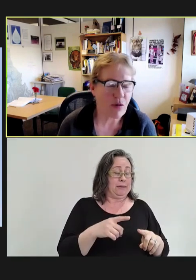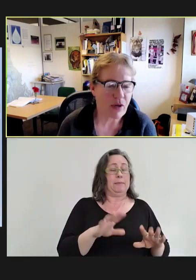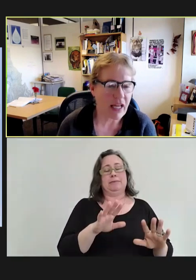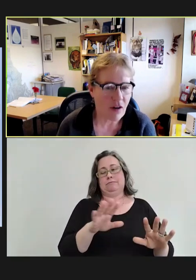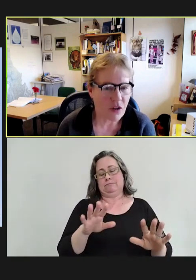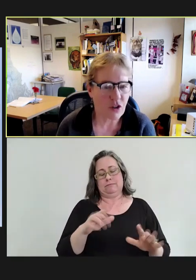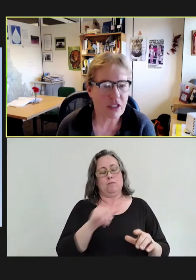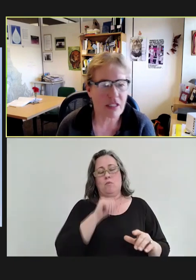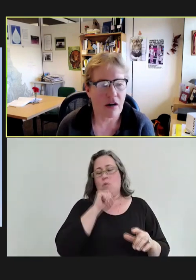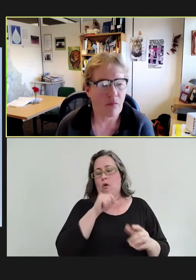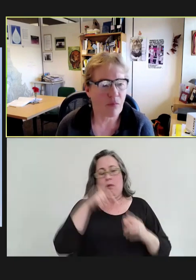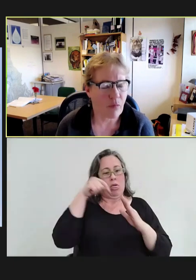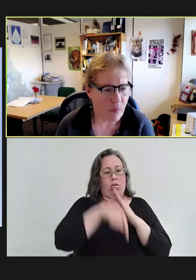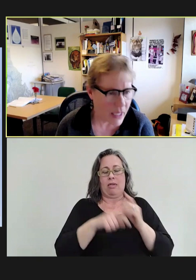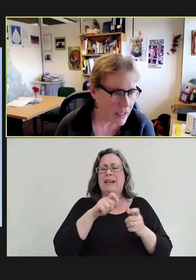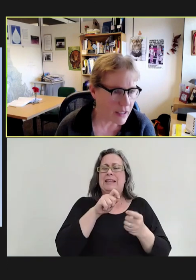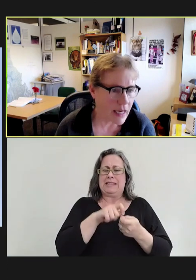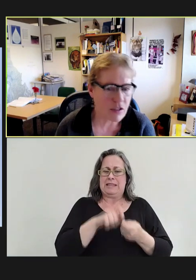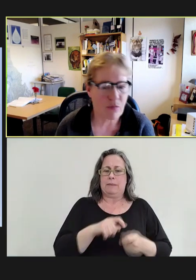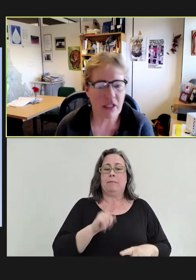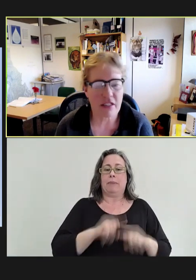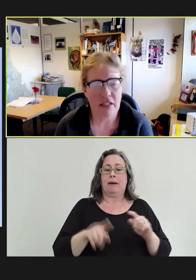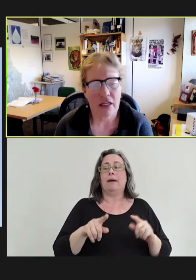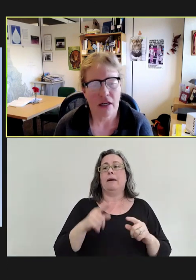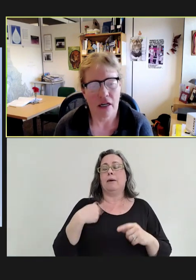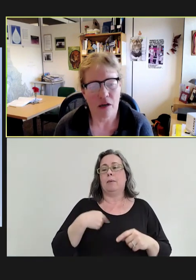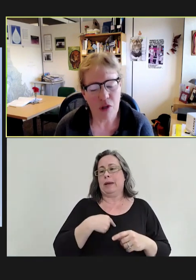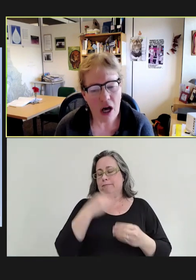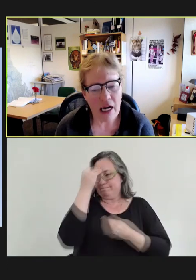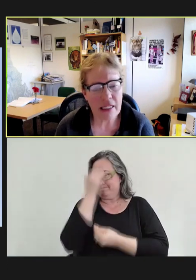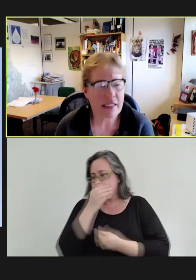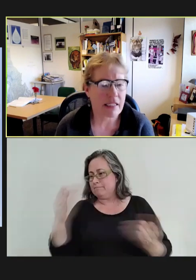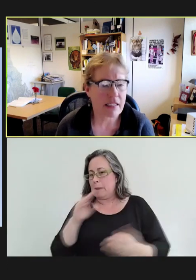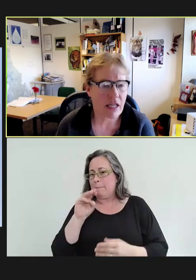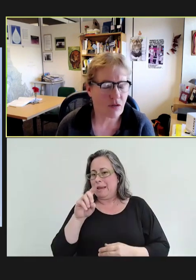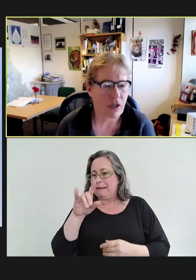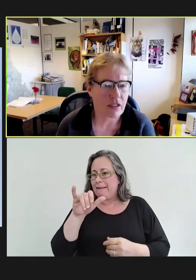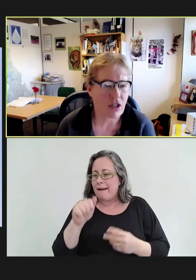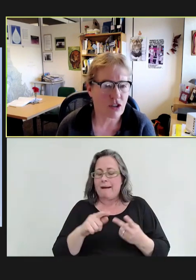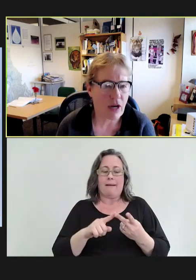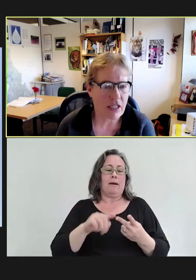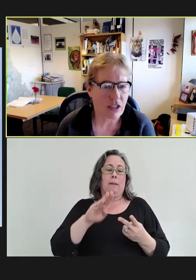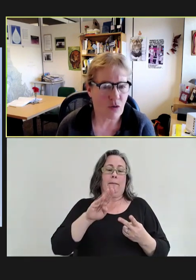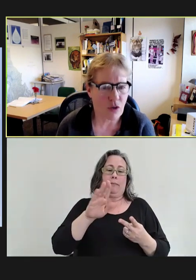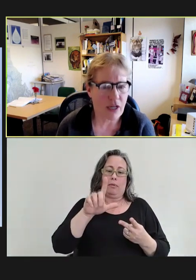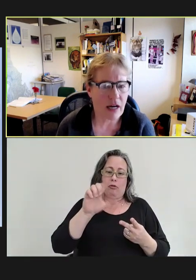but we had health alerts, media announcements, blogs, et cetera, tried to get the word out,